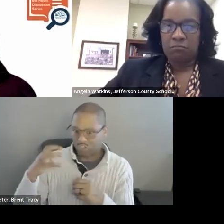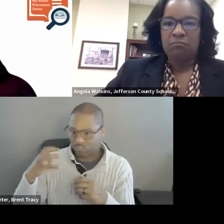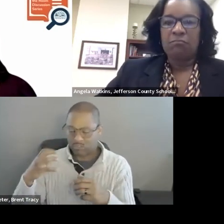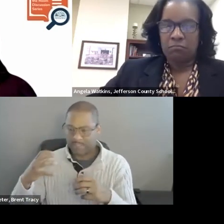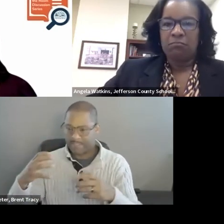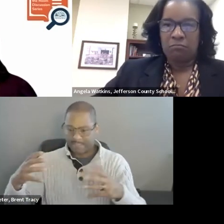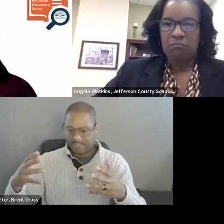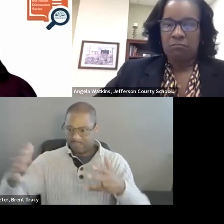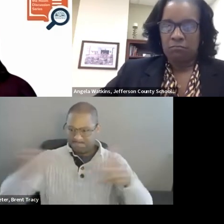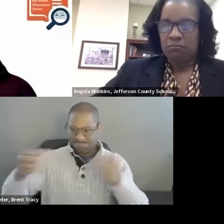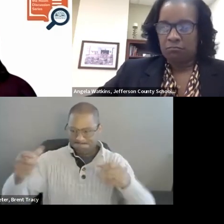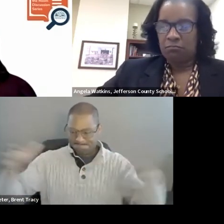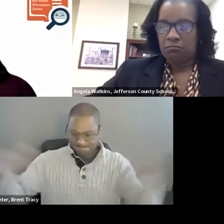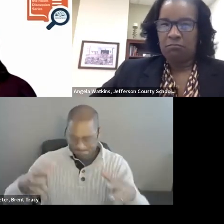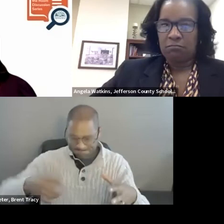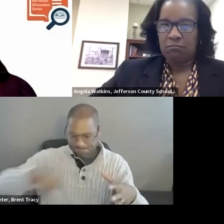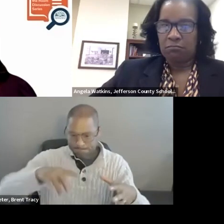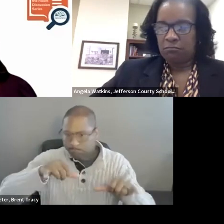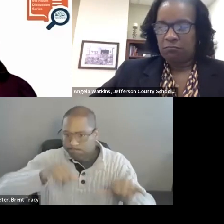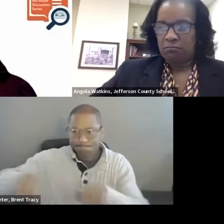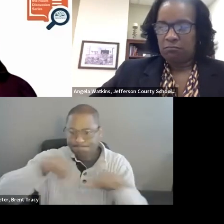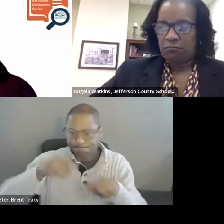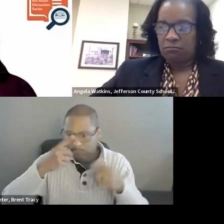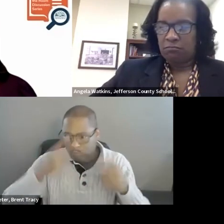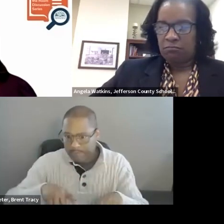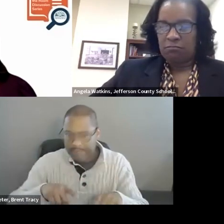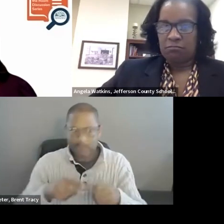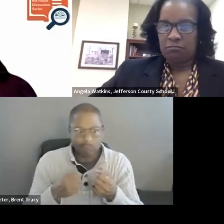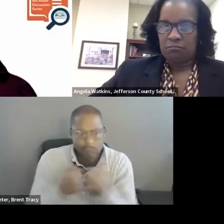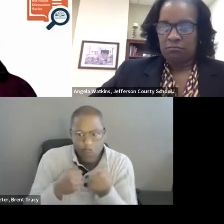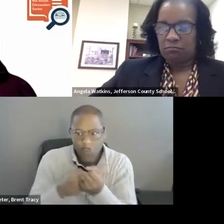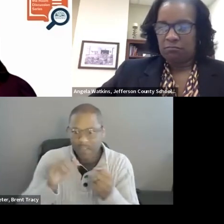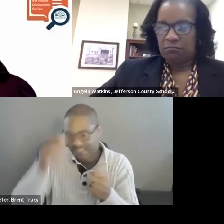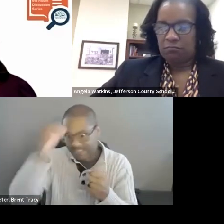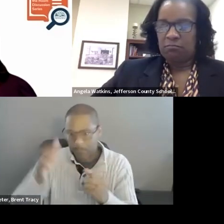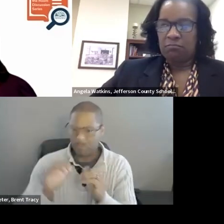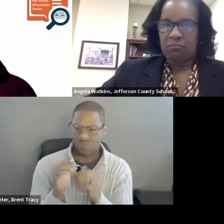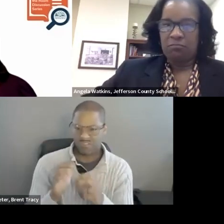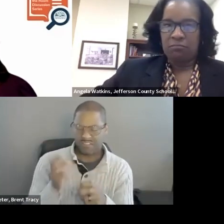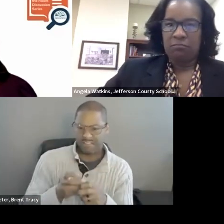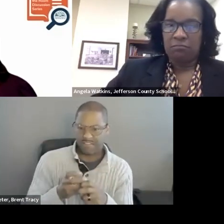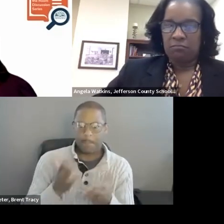I noticed we have some friends from REL on here and they have got some of the great, free resources out